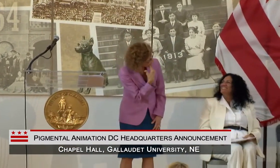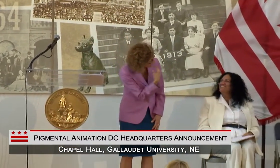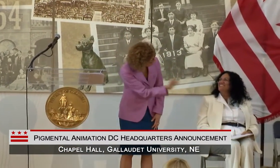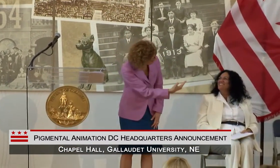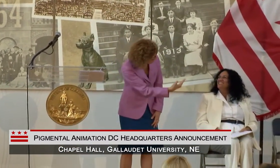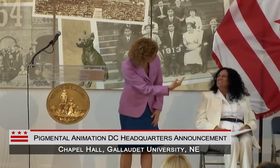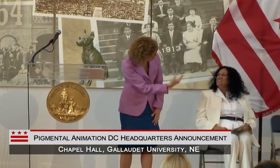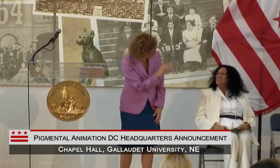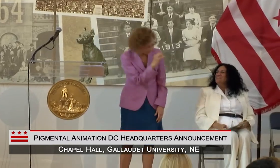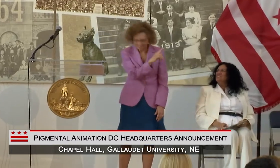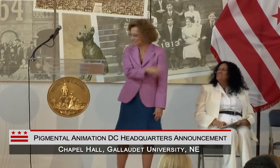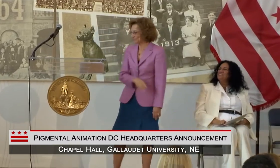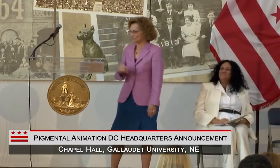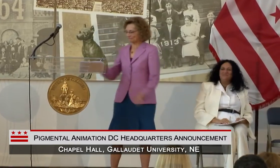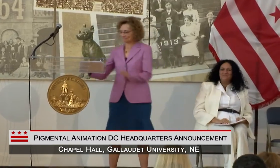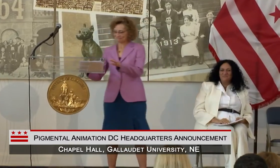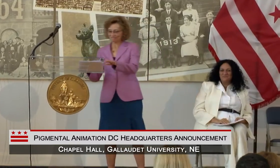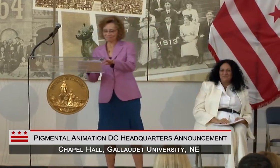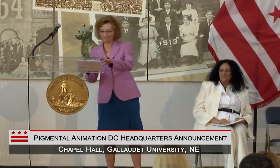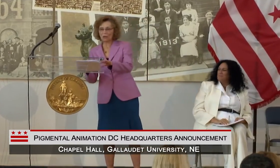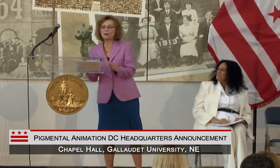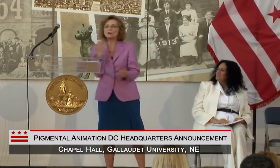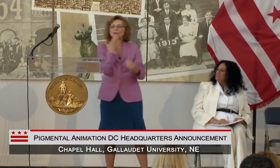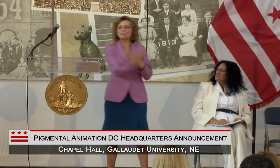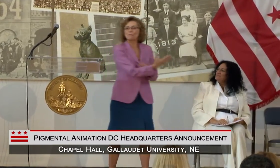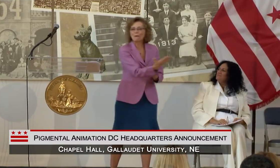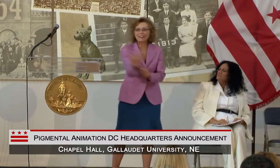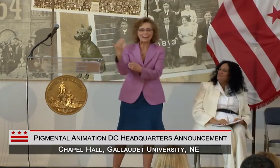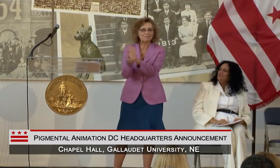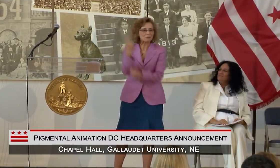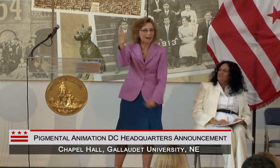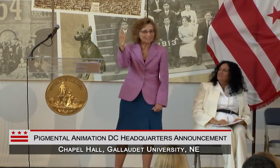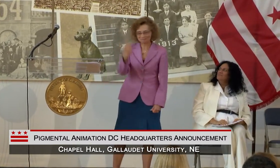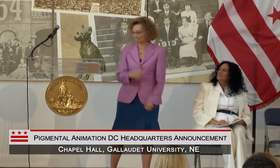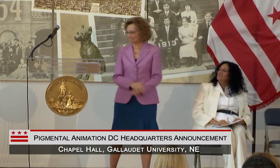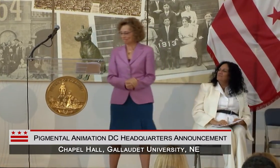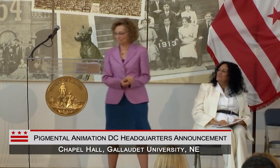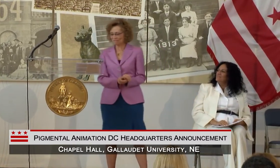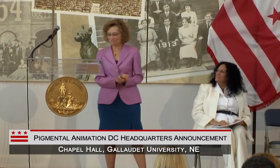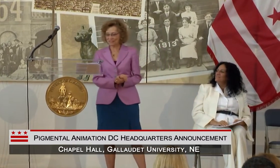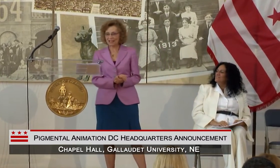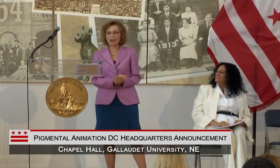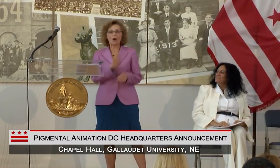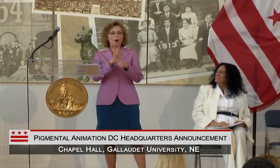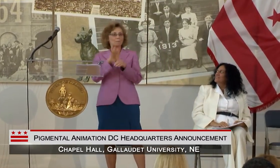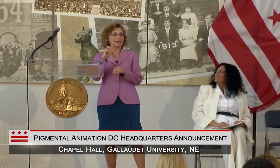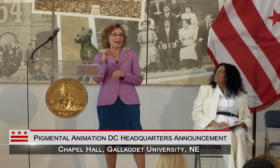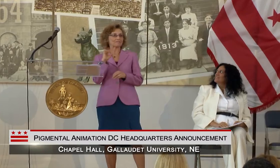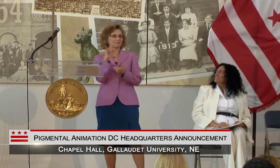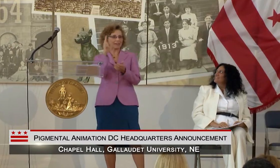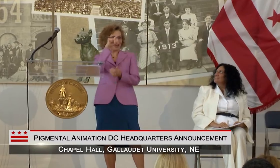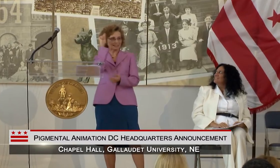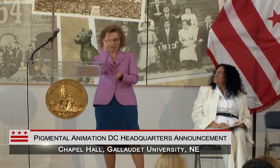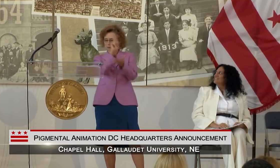THANK YOU, FRED. THANK YOU VERY MUCH. AND GOOD MORNING TO EVERYONE.